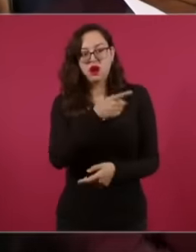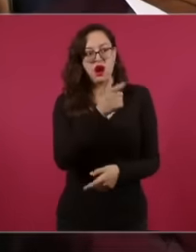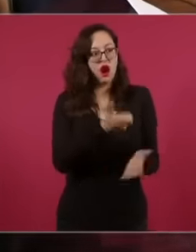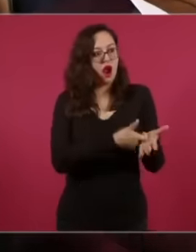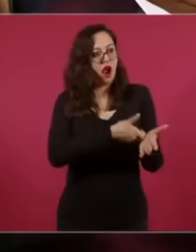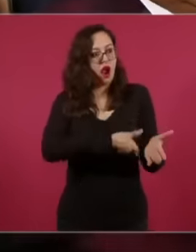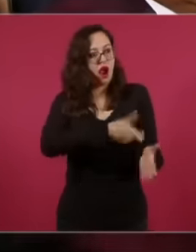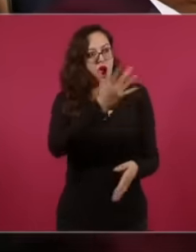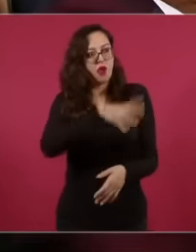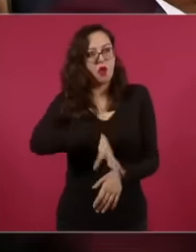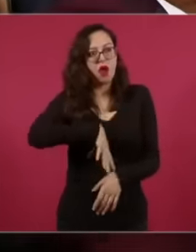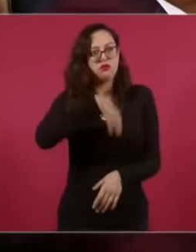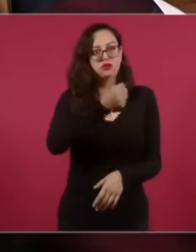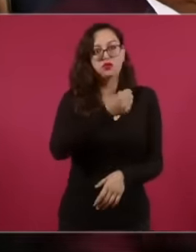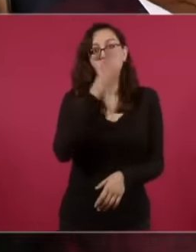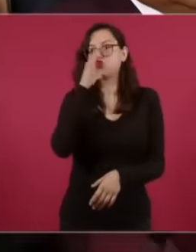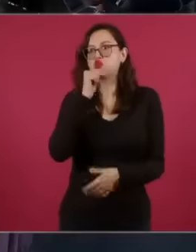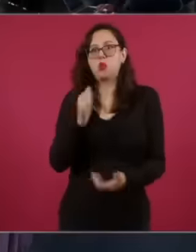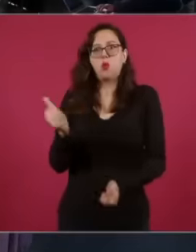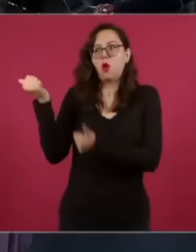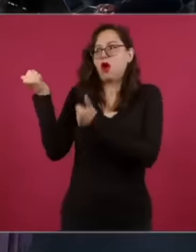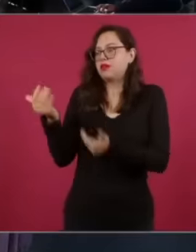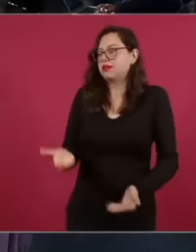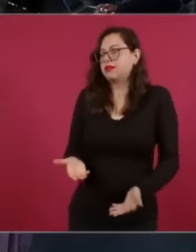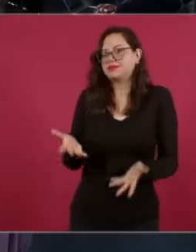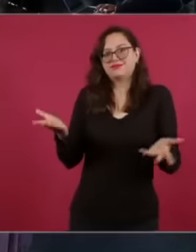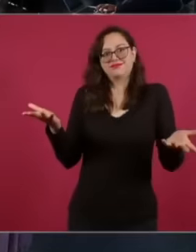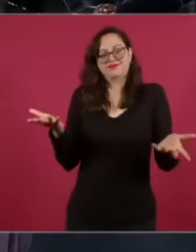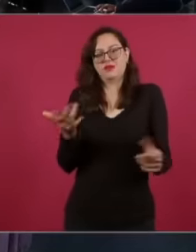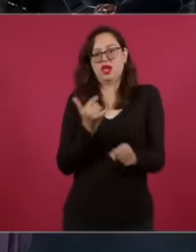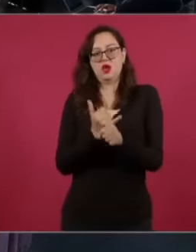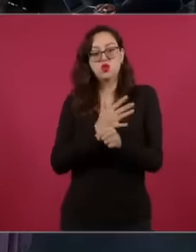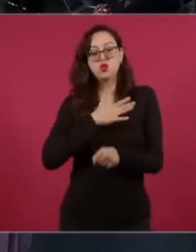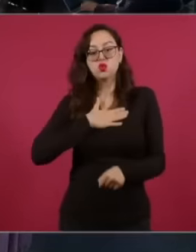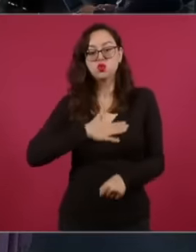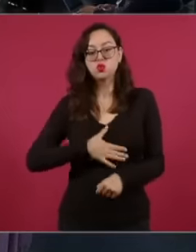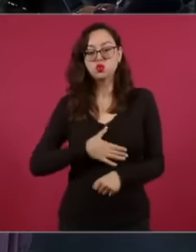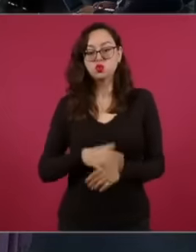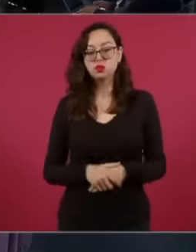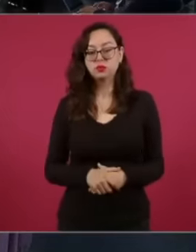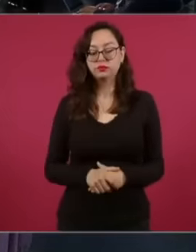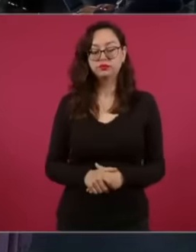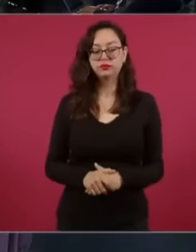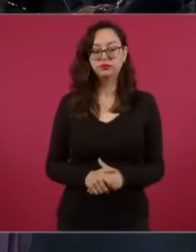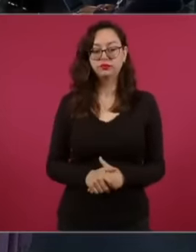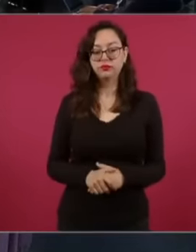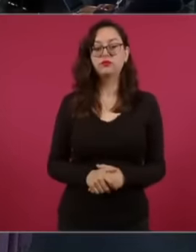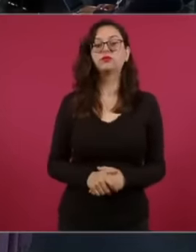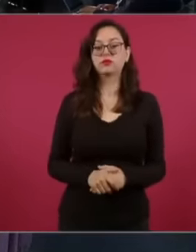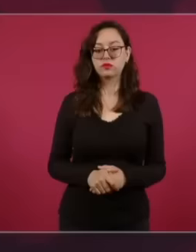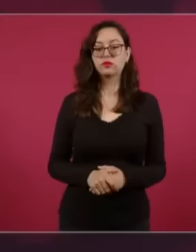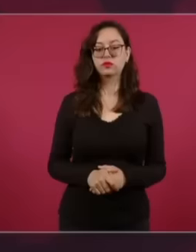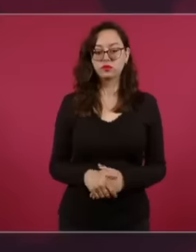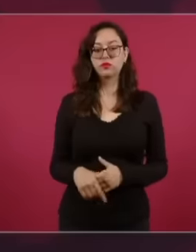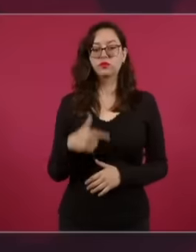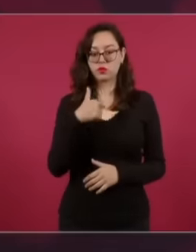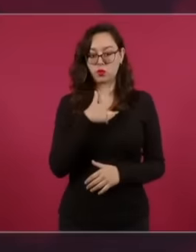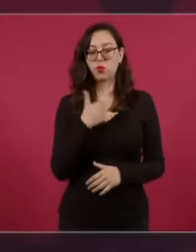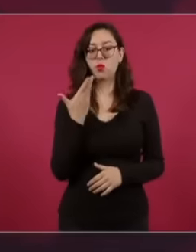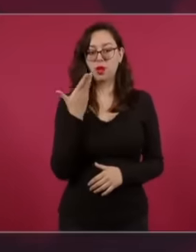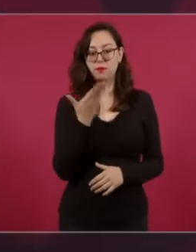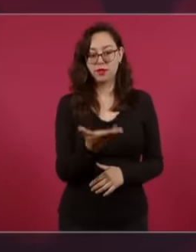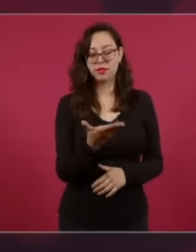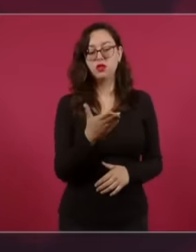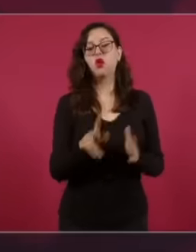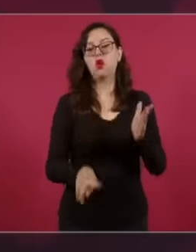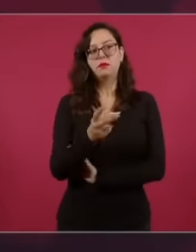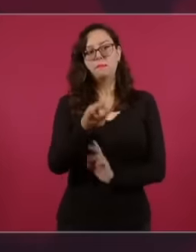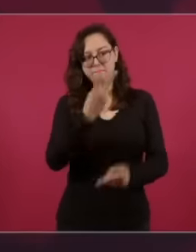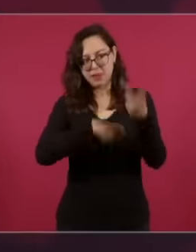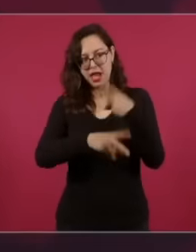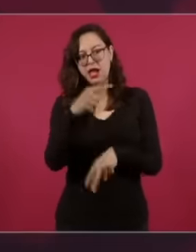there is no access to methadone in the country. Yes, well We are going to ask you no again Alejandro smch and